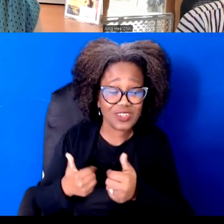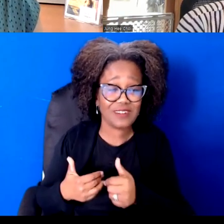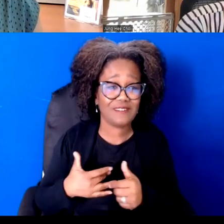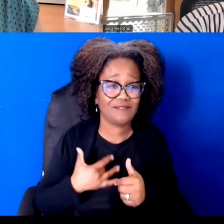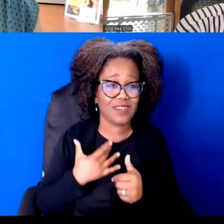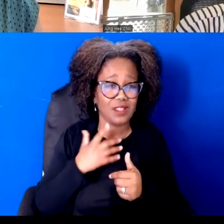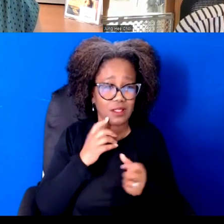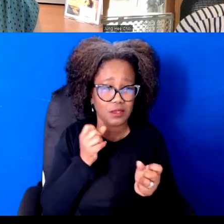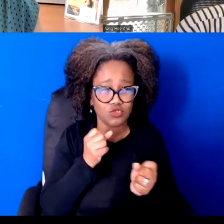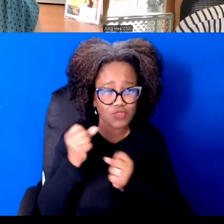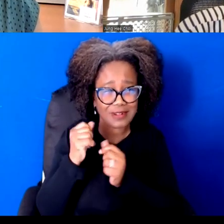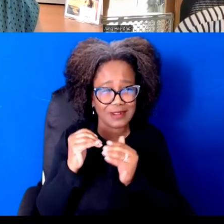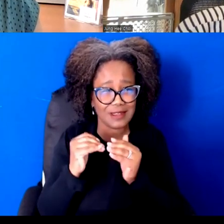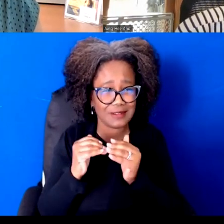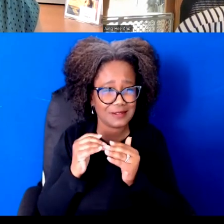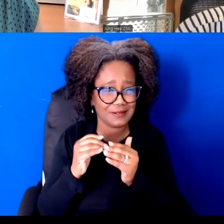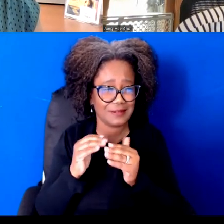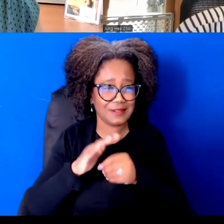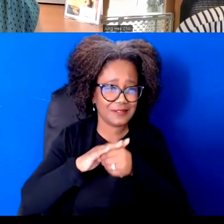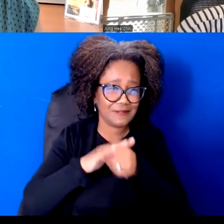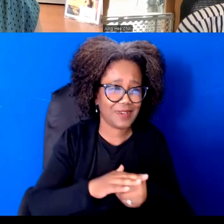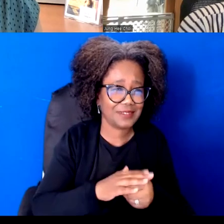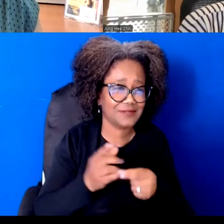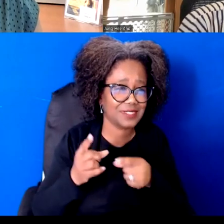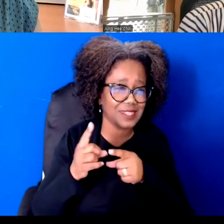narratives and frames that actually advance solidarity and mutualism.